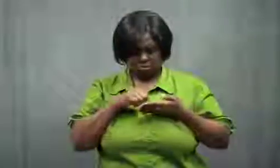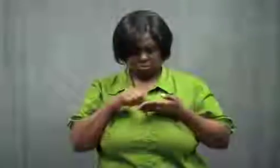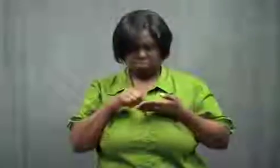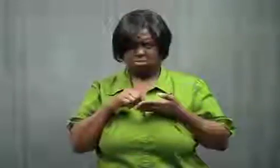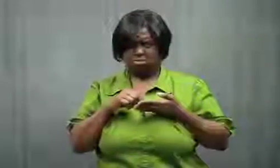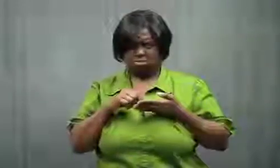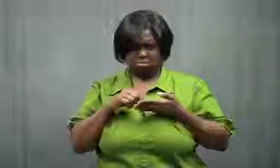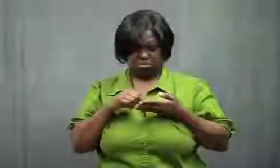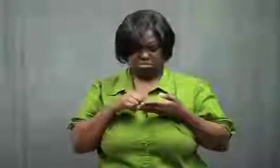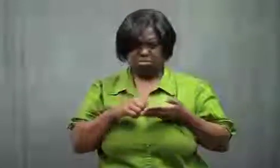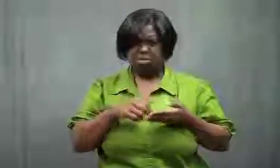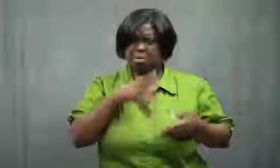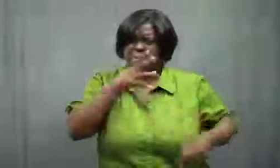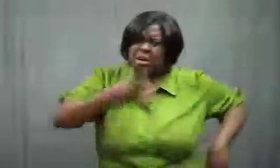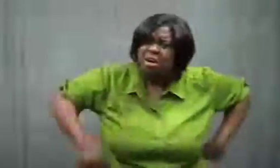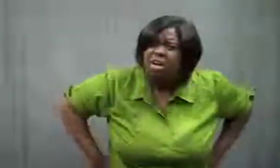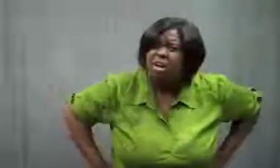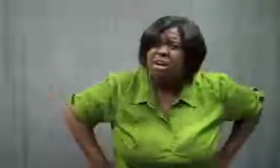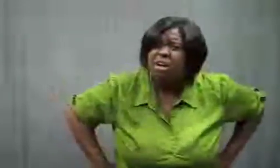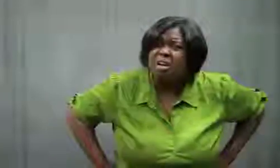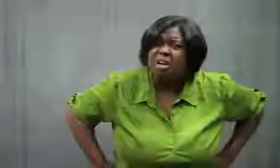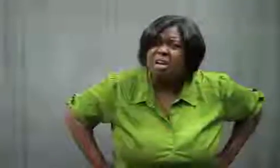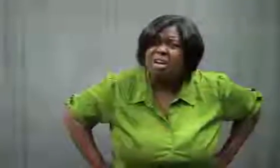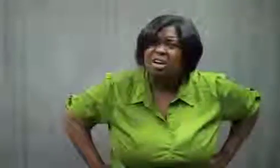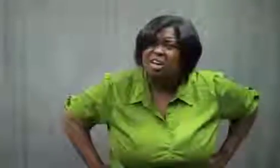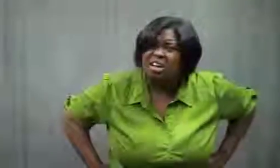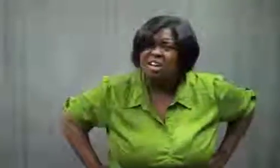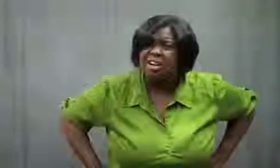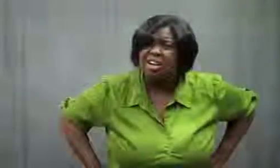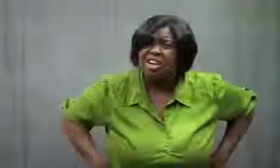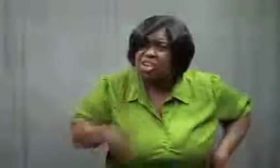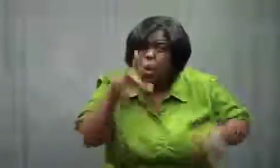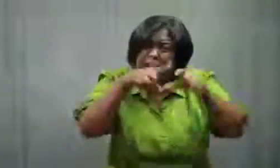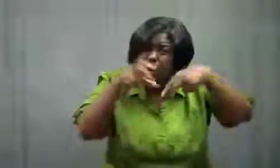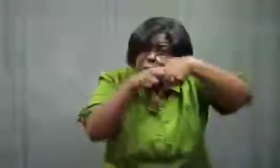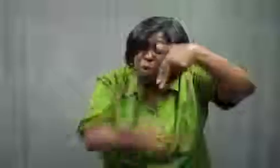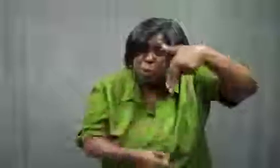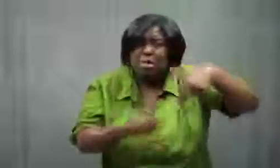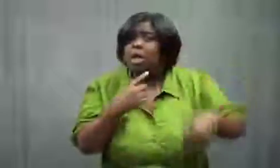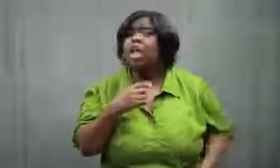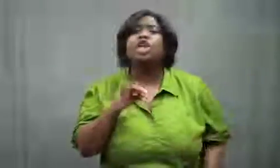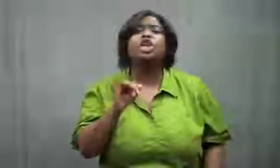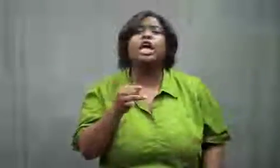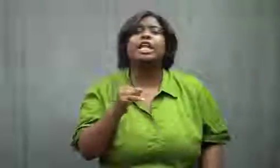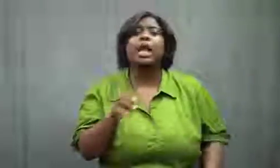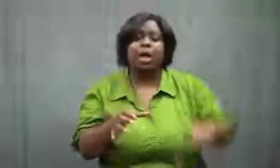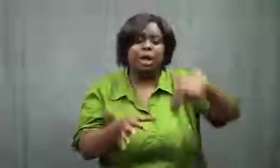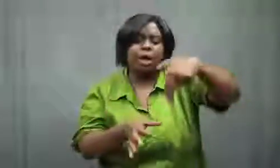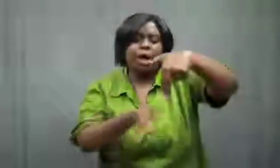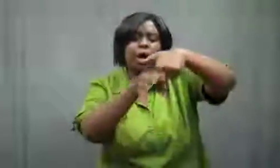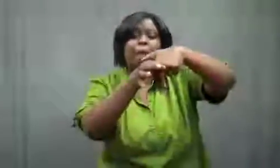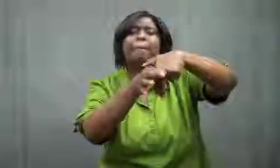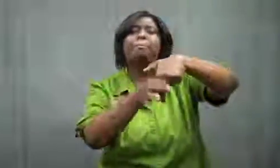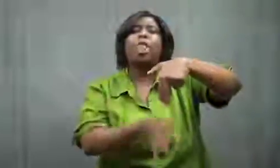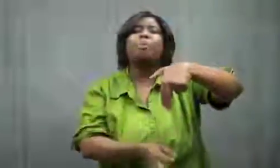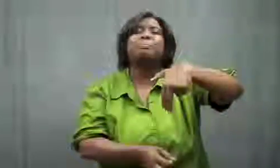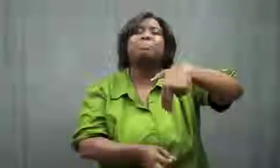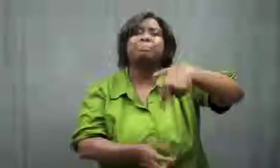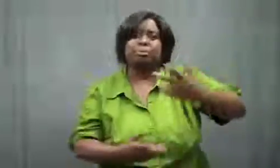Mom said, "What do you mean your underwear is sliding off?"